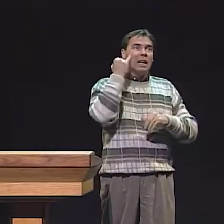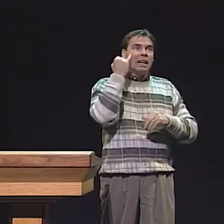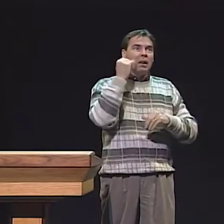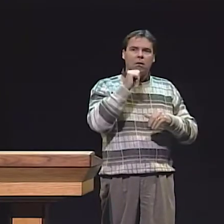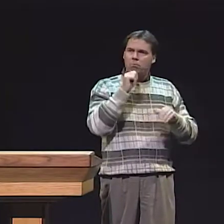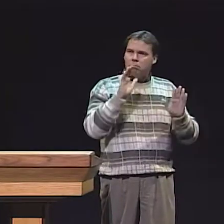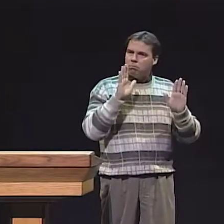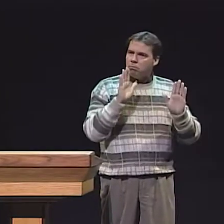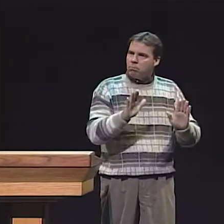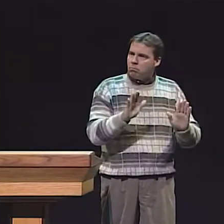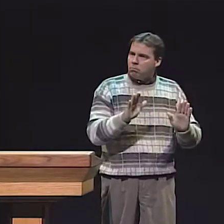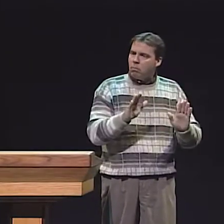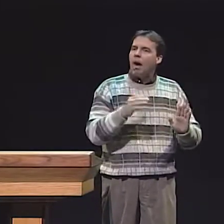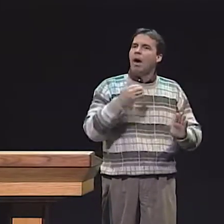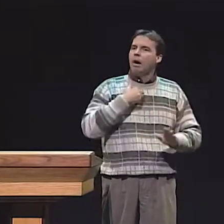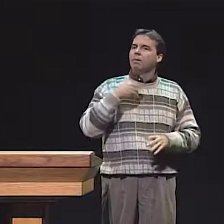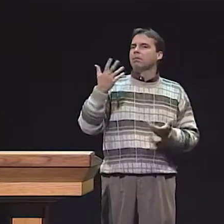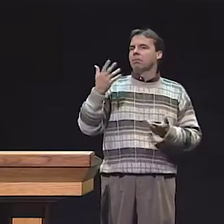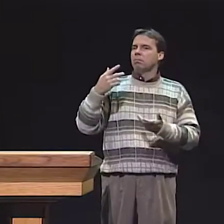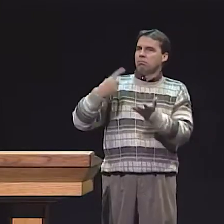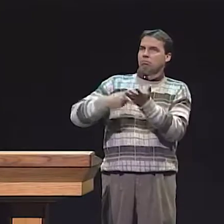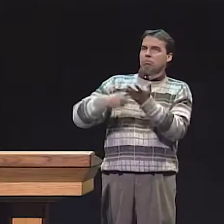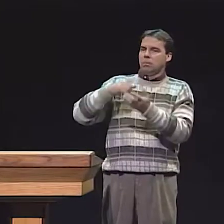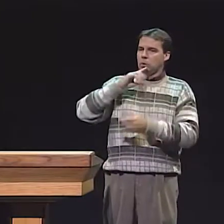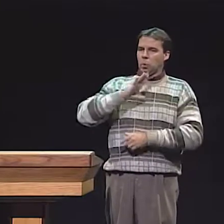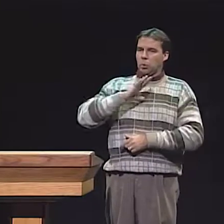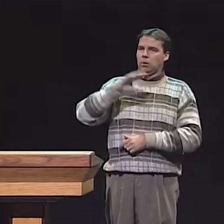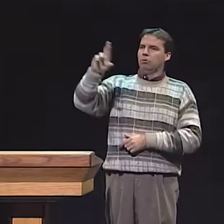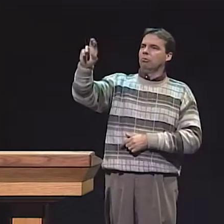AND WHO ALREADY HAVE GREAT ENGLISH COMPETENCY.